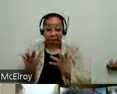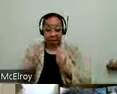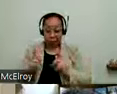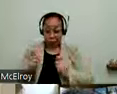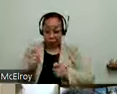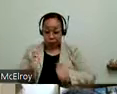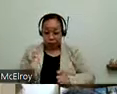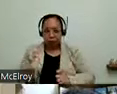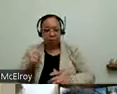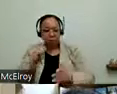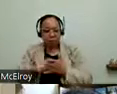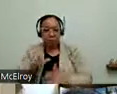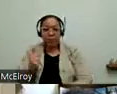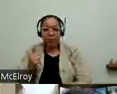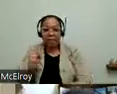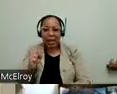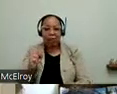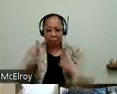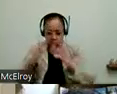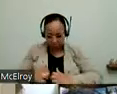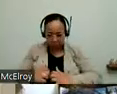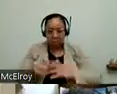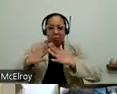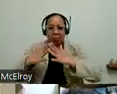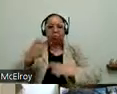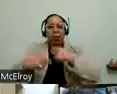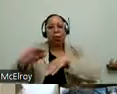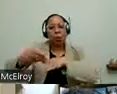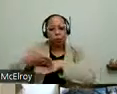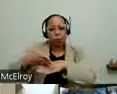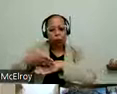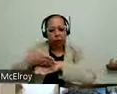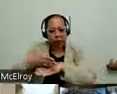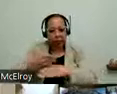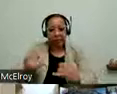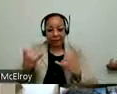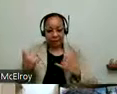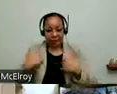And then the after picture you see the stairs, and then there is now a lift